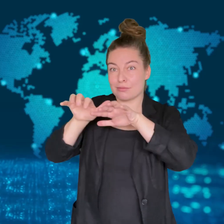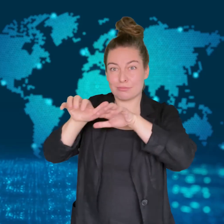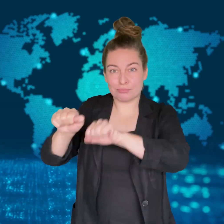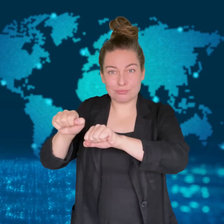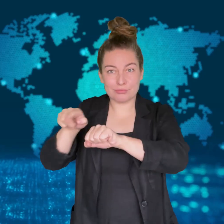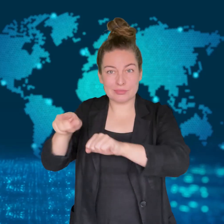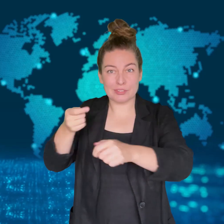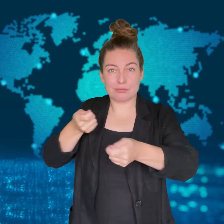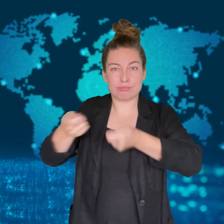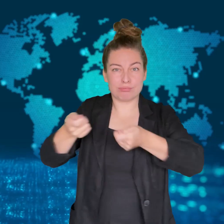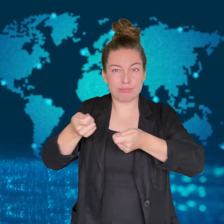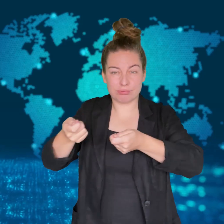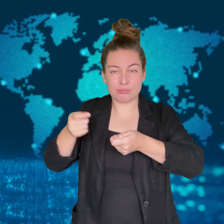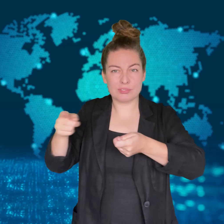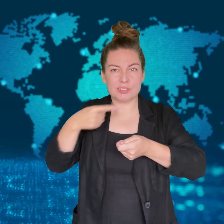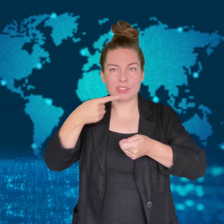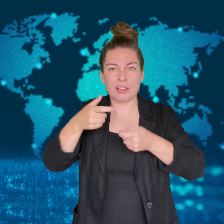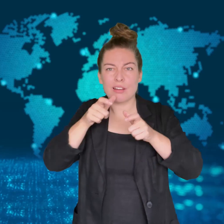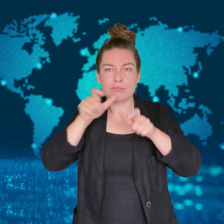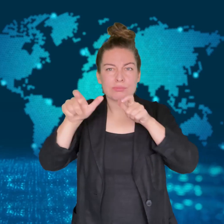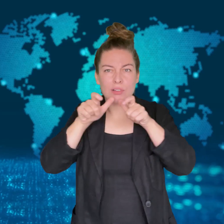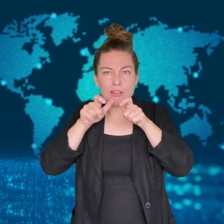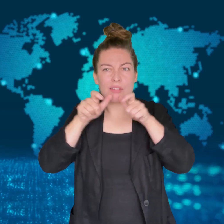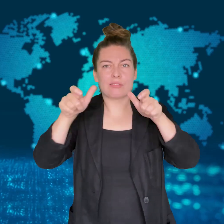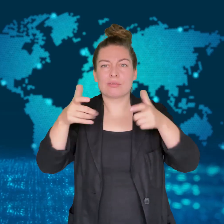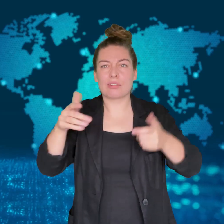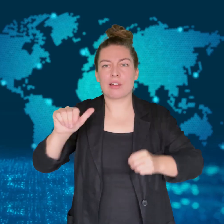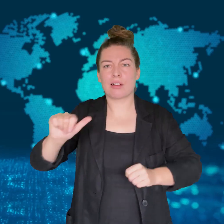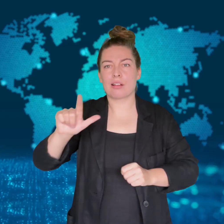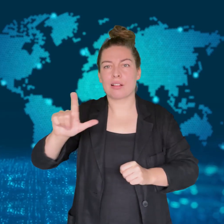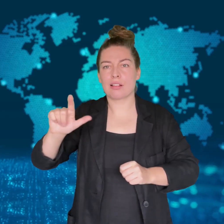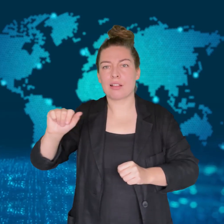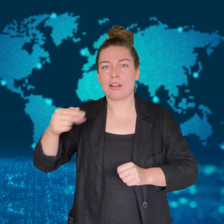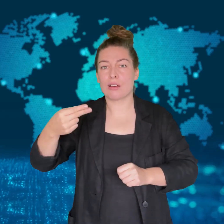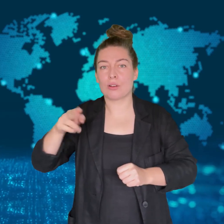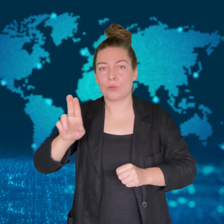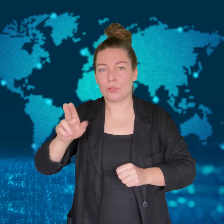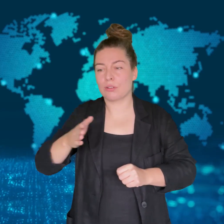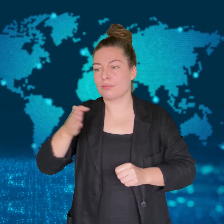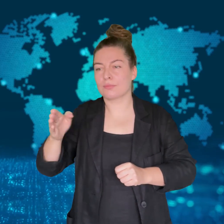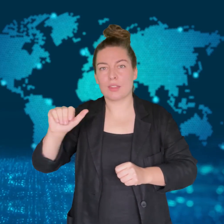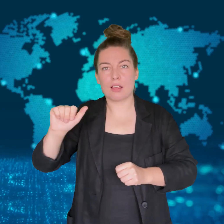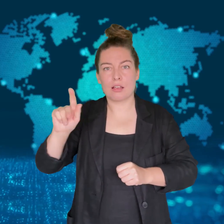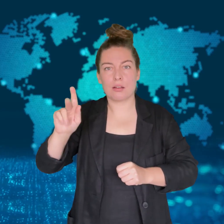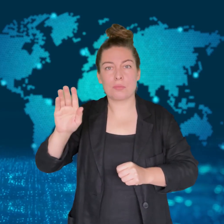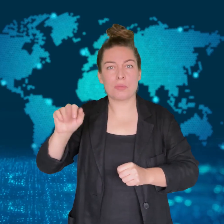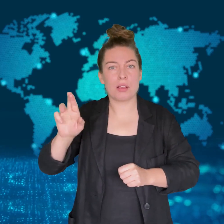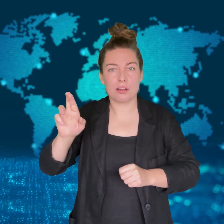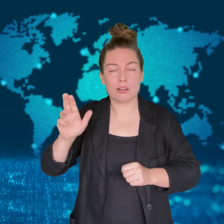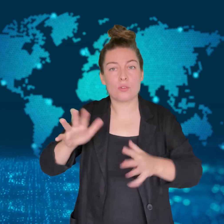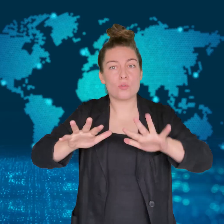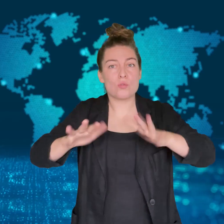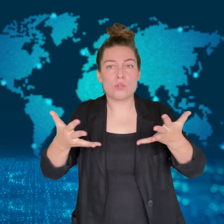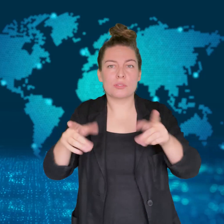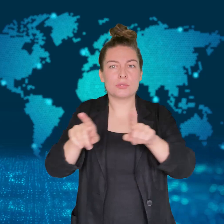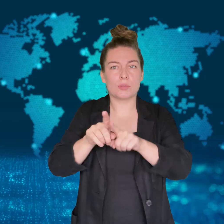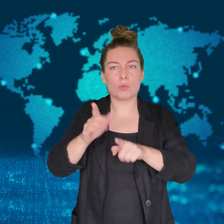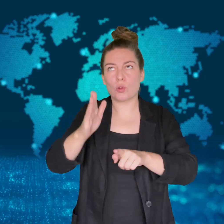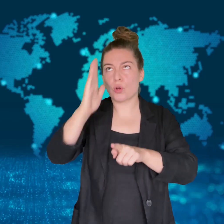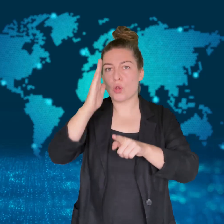There was no school that day, but some parents and children were coming to seek support.